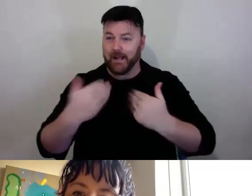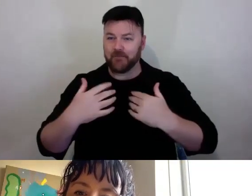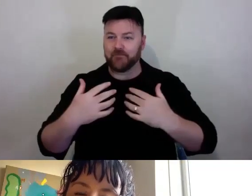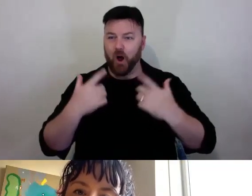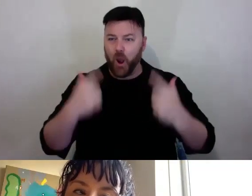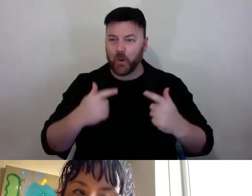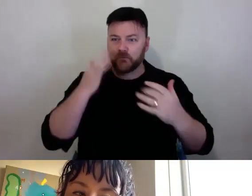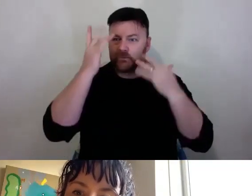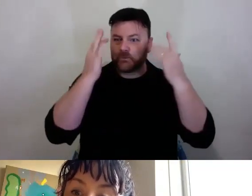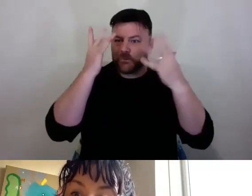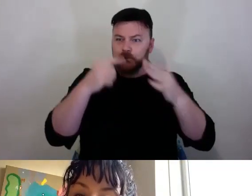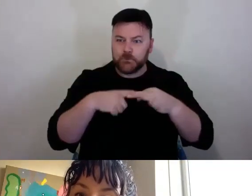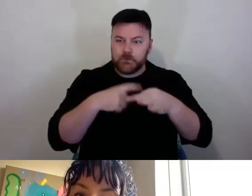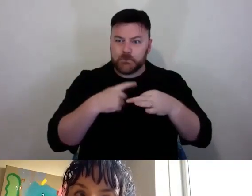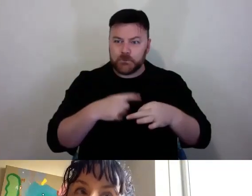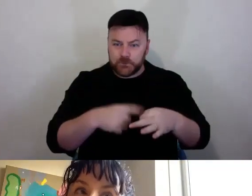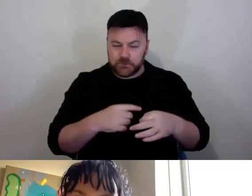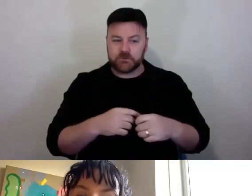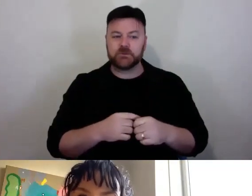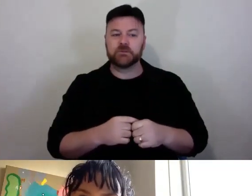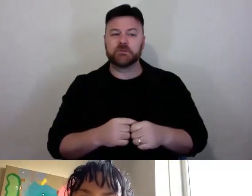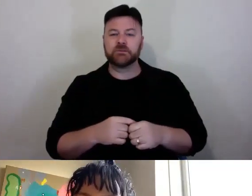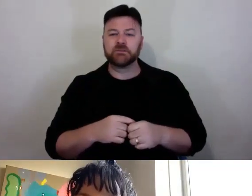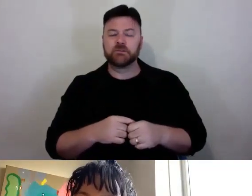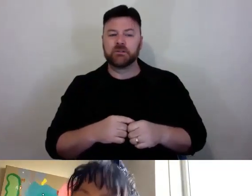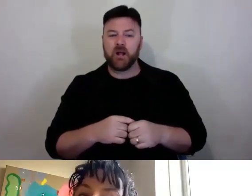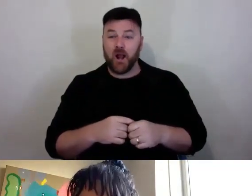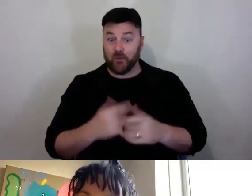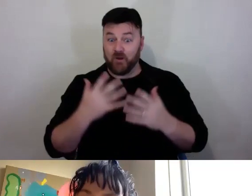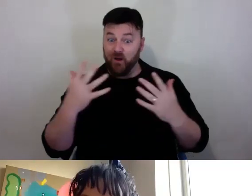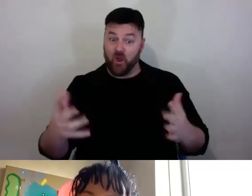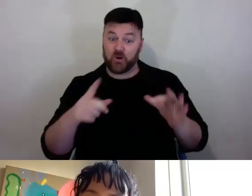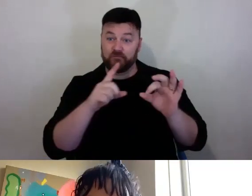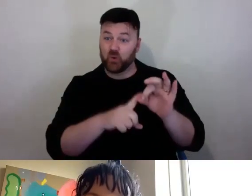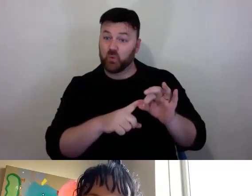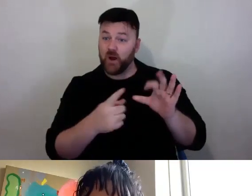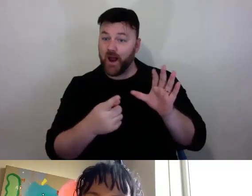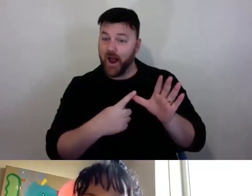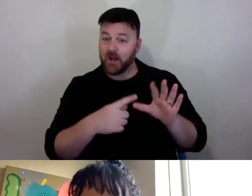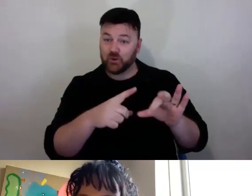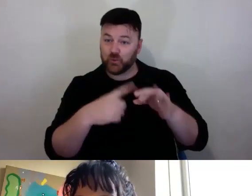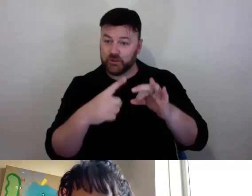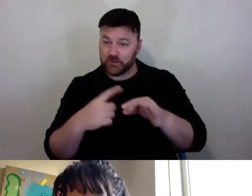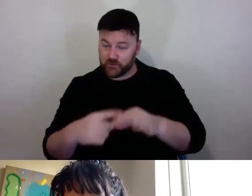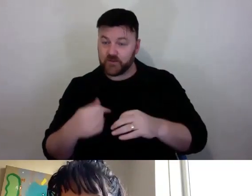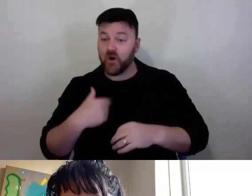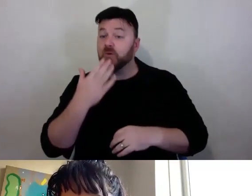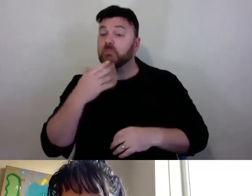We have had quite a lot of questions come in throughout. I think we will just jump straight into them because we have got another 10 minutes or so. Keep sending questions through to